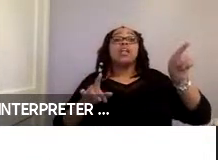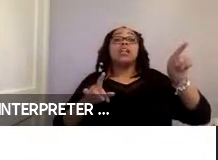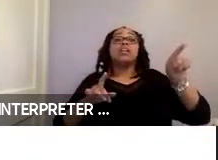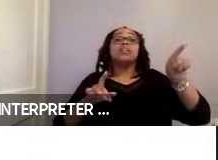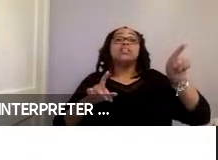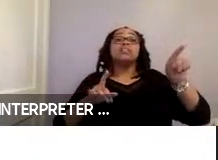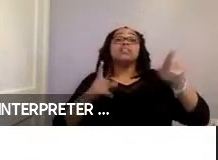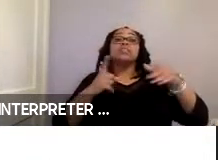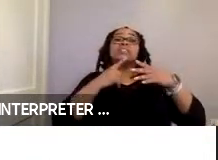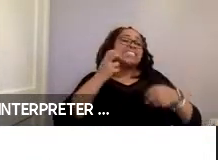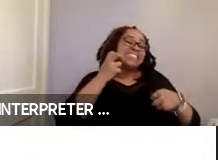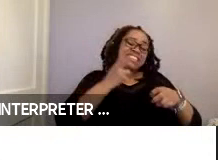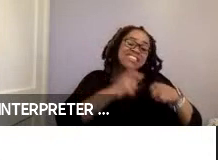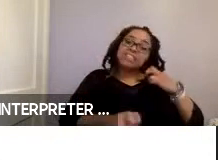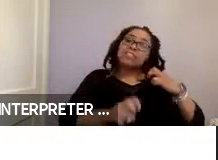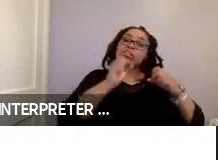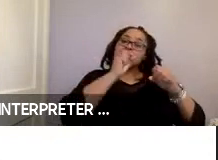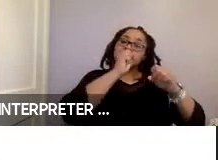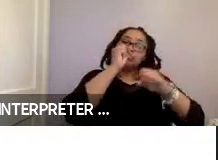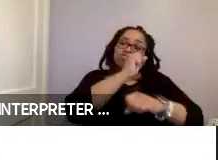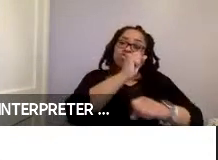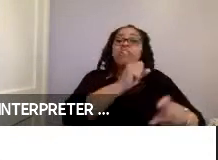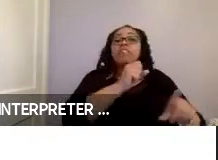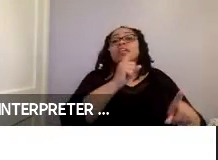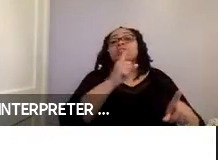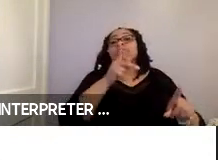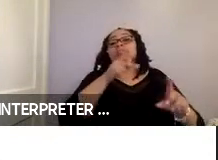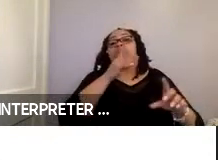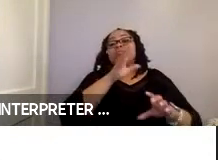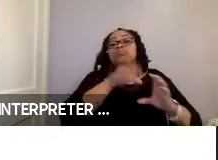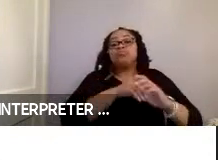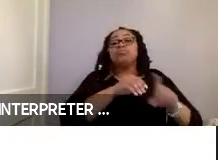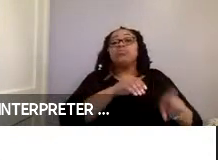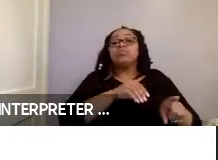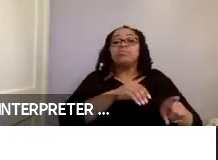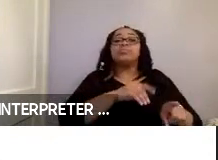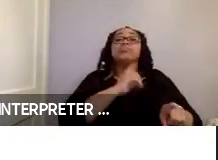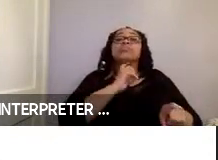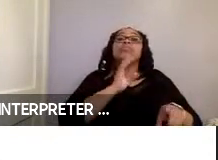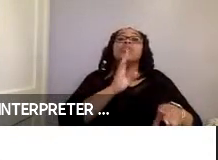of difficulty stratified by participant group and securement type. The box plot on the right